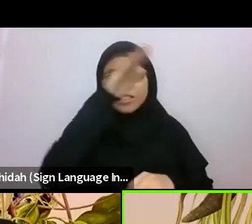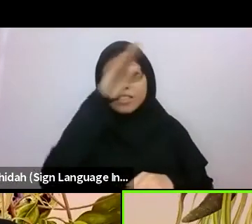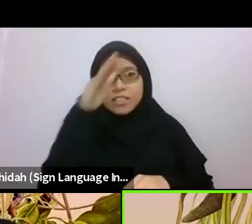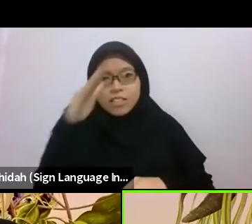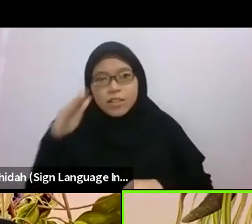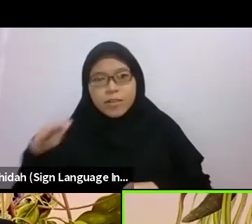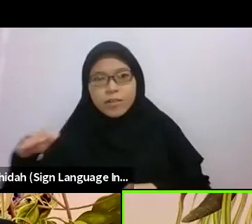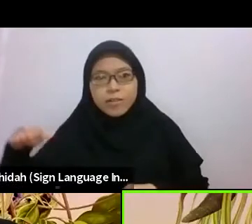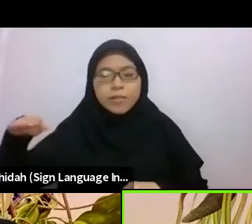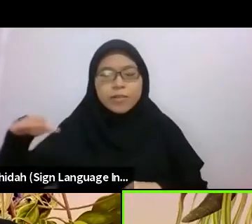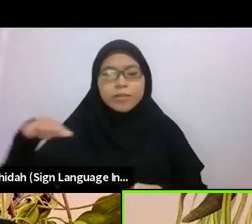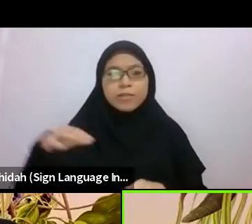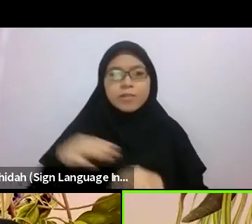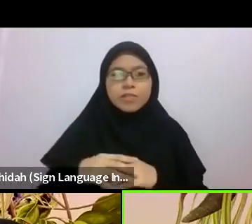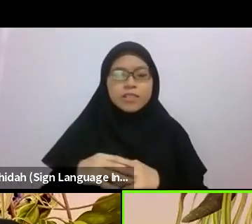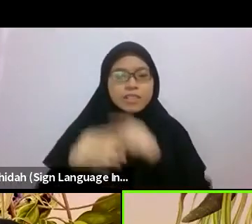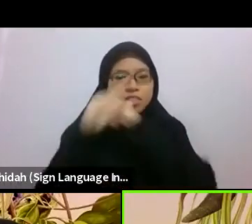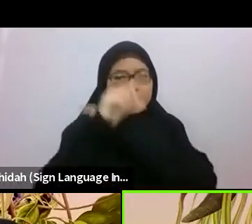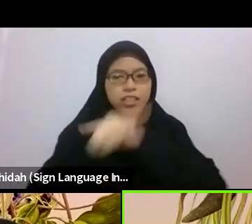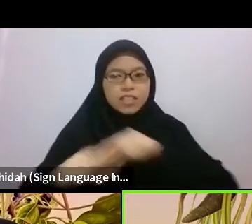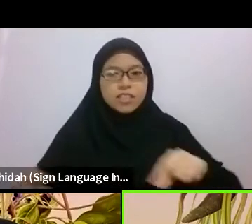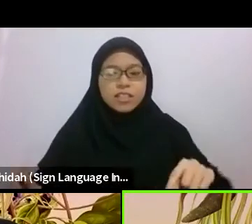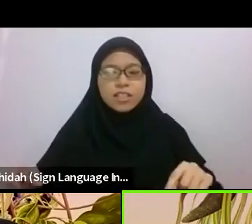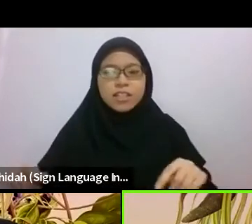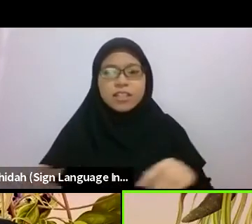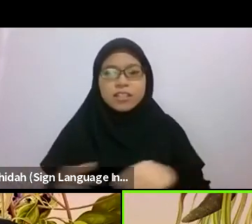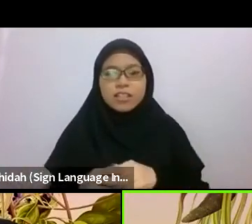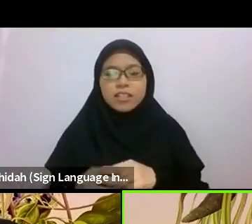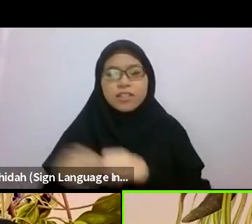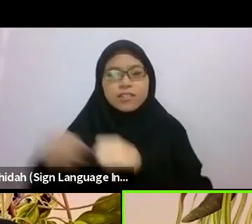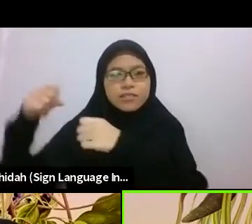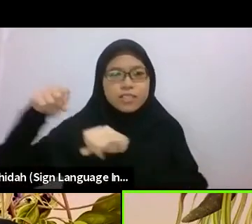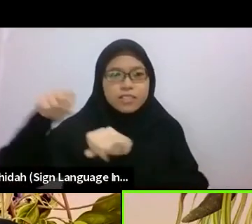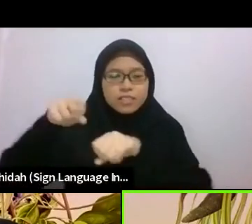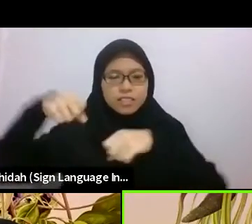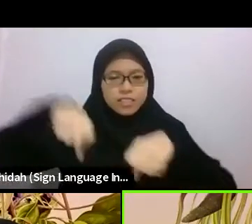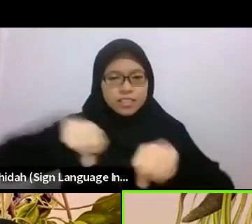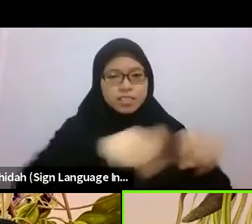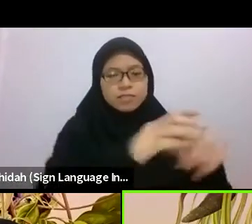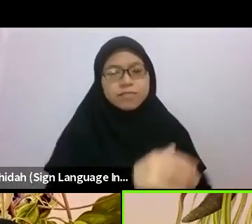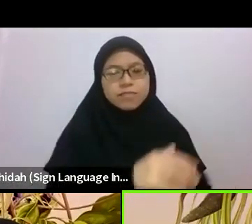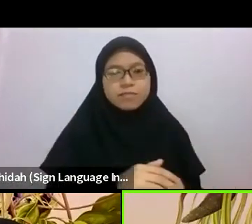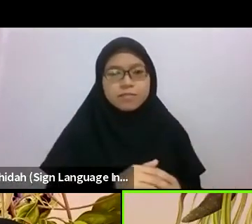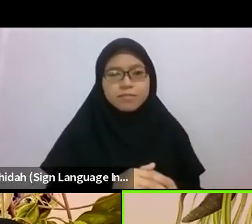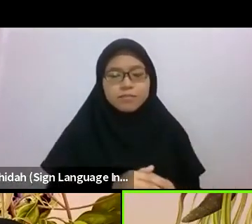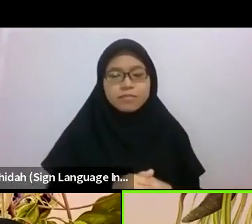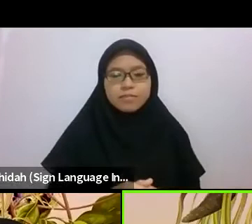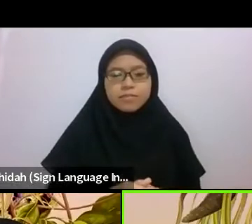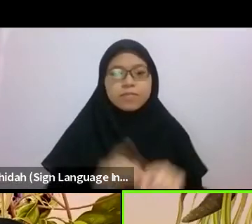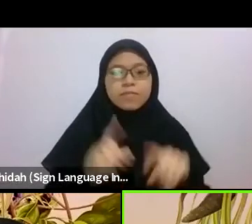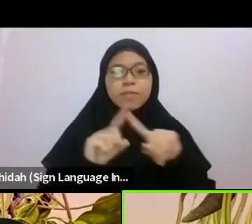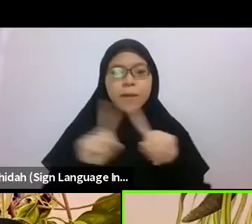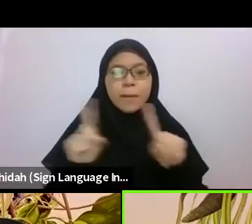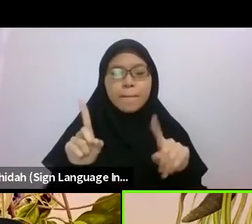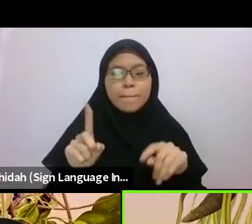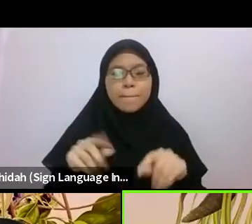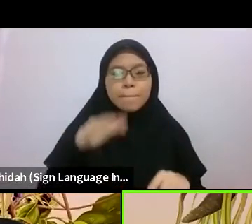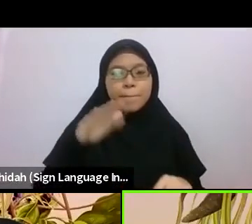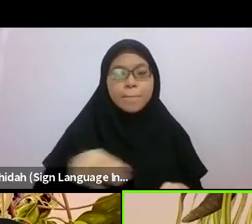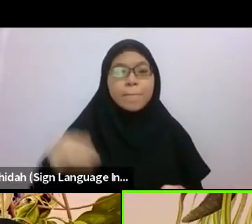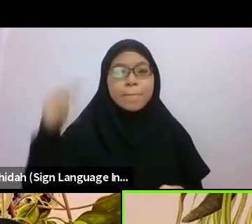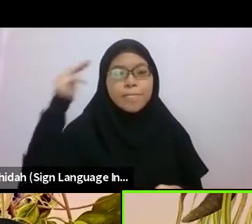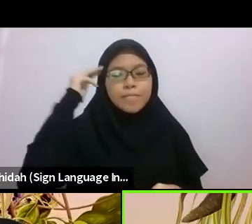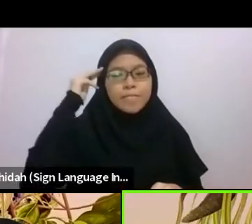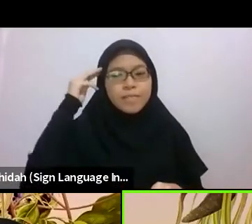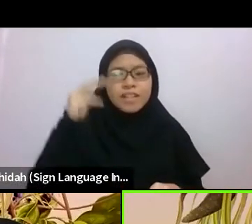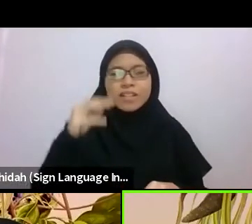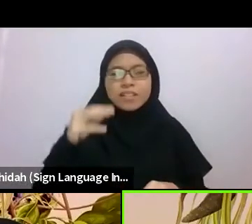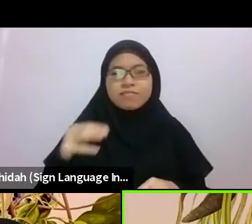Of course there were already high-rise blocks bordering the edges of the field, but a child’s mind is immune to limits and boundaries,